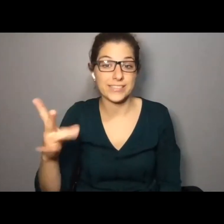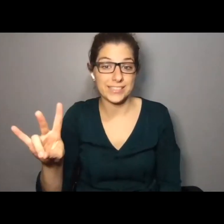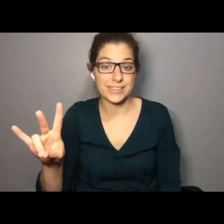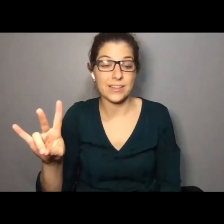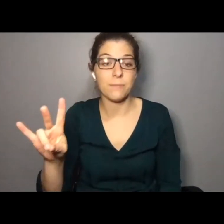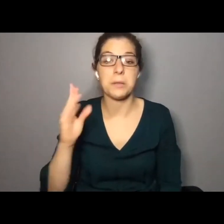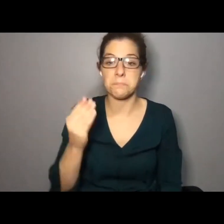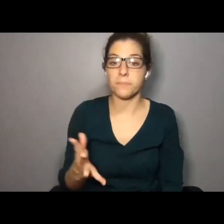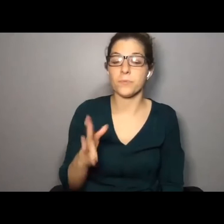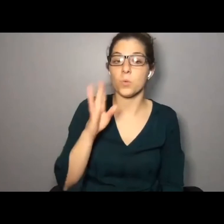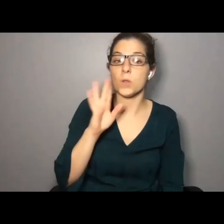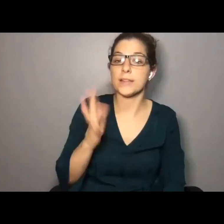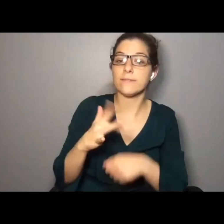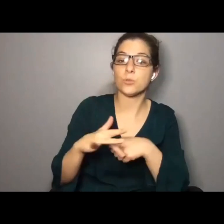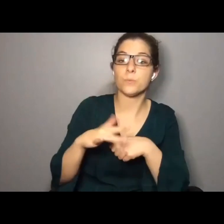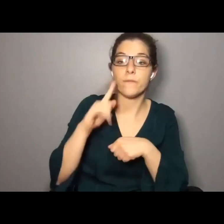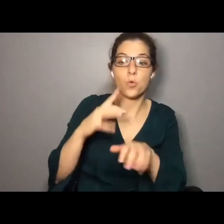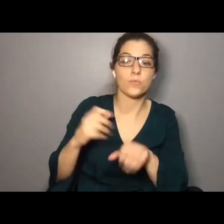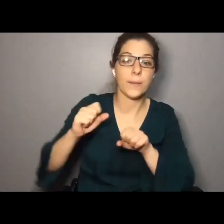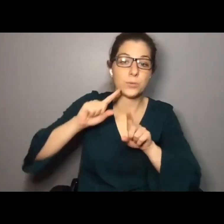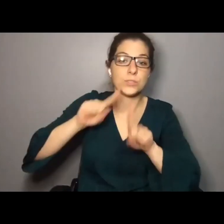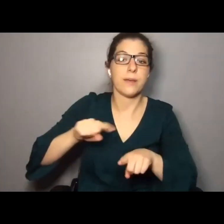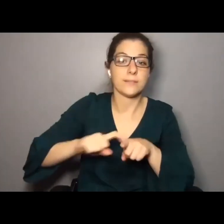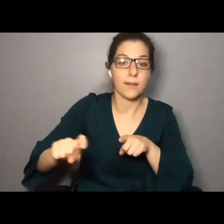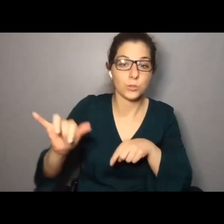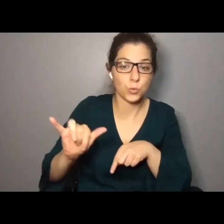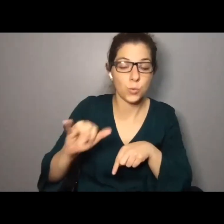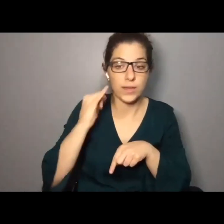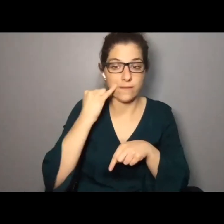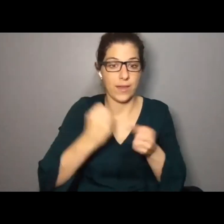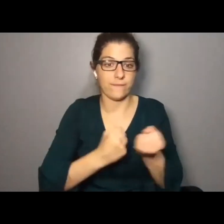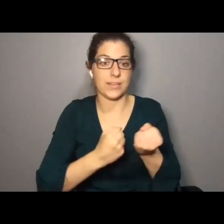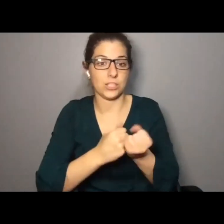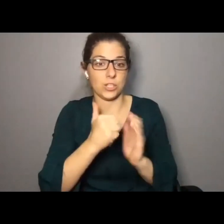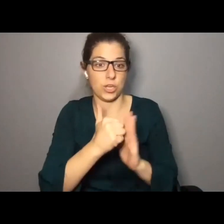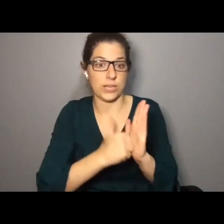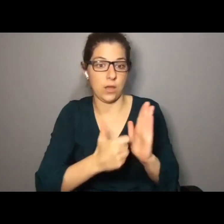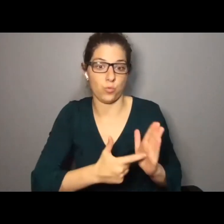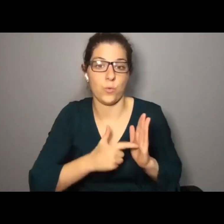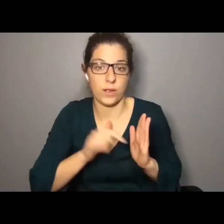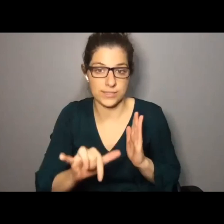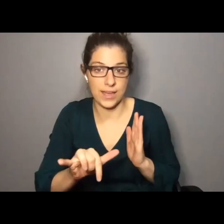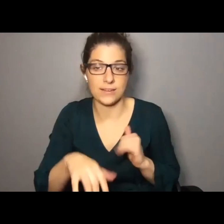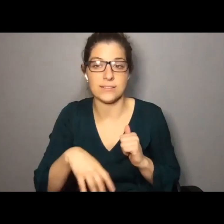I'll note that we'll leave room for rapid response calls if our advocacy agenda demands that